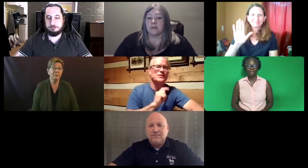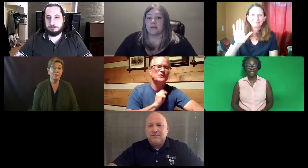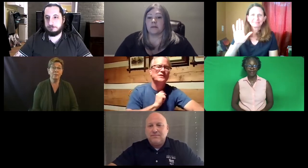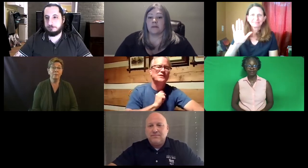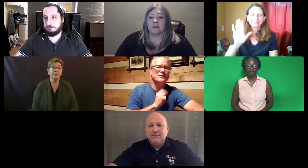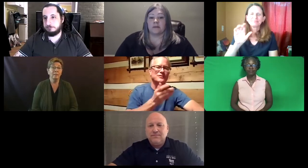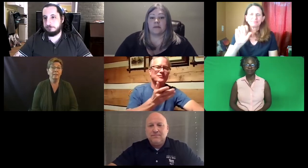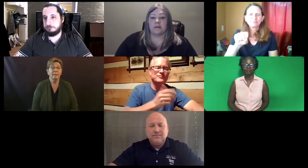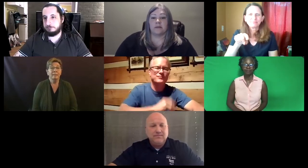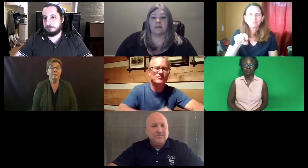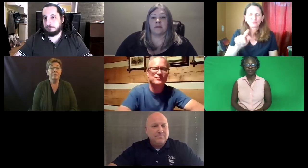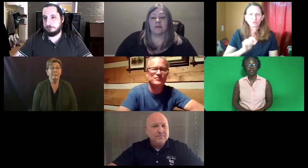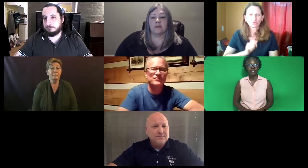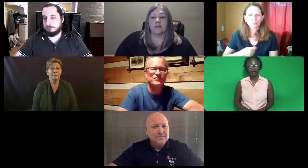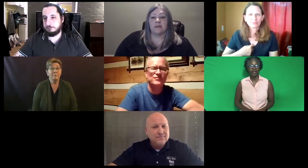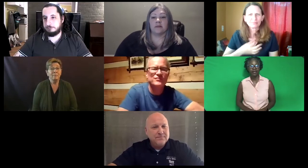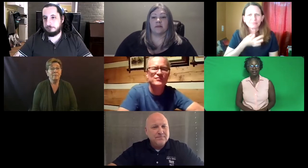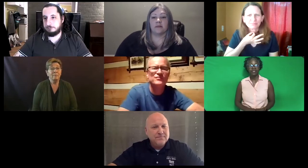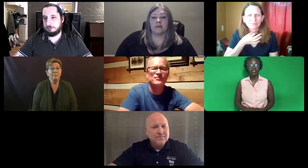Very true, very true.